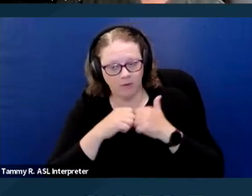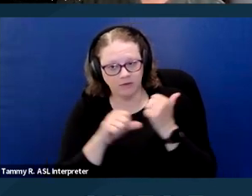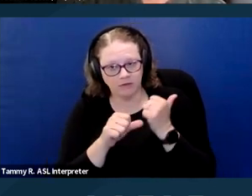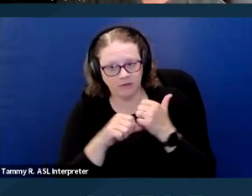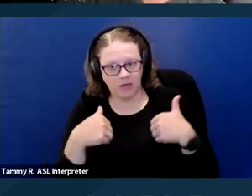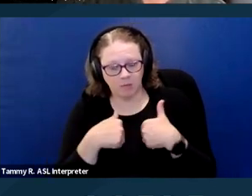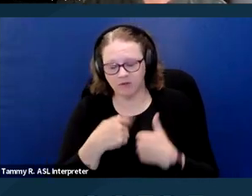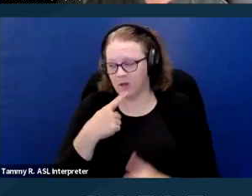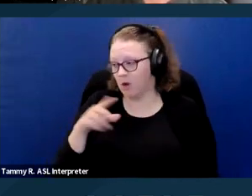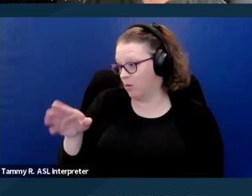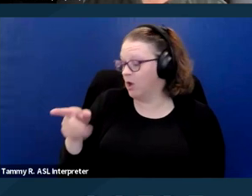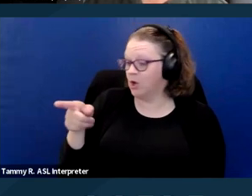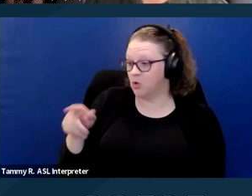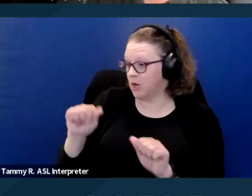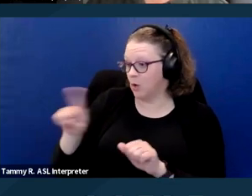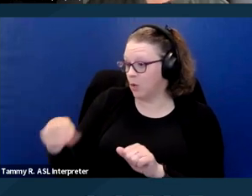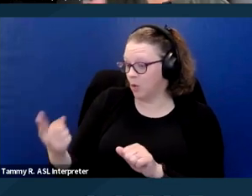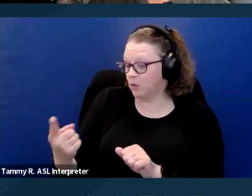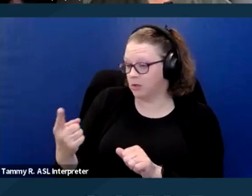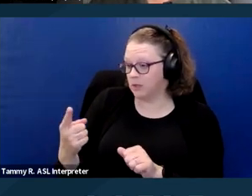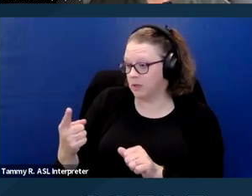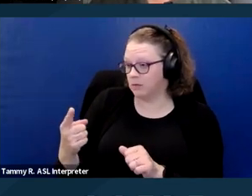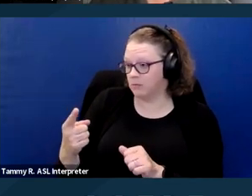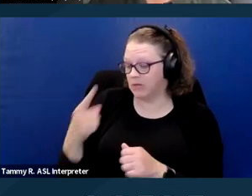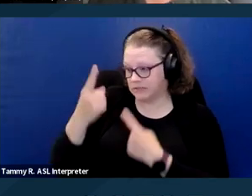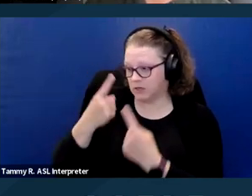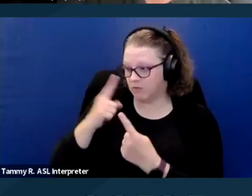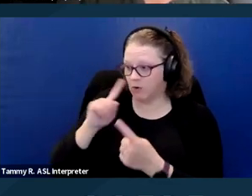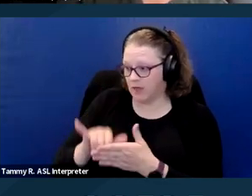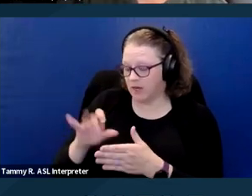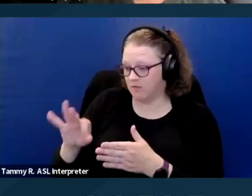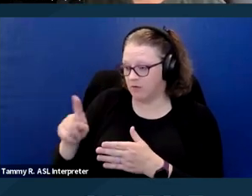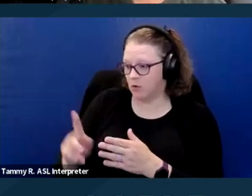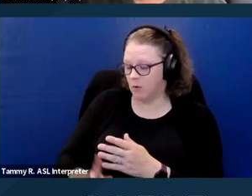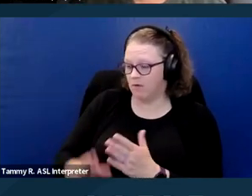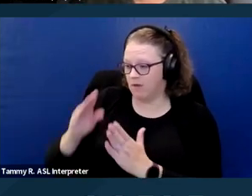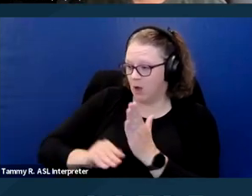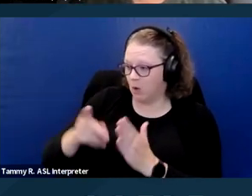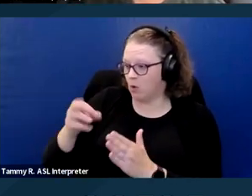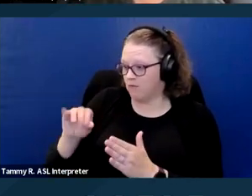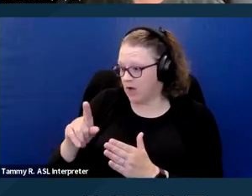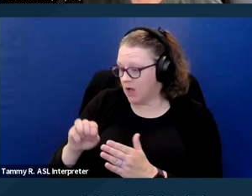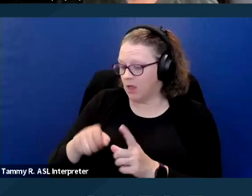request if you go fill out this profile and go through steps A, B, C, that's requiring people